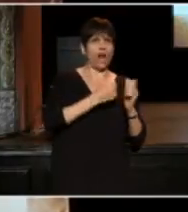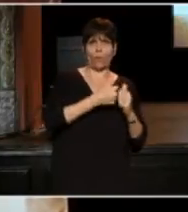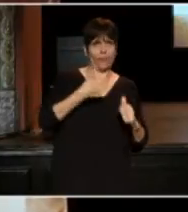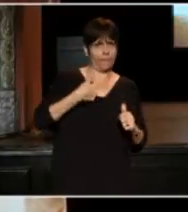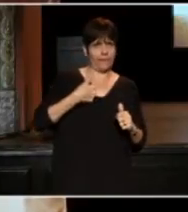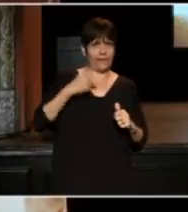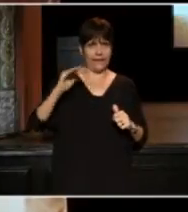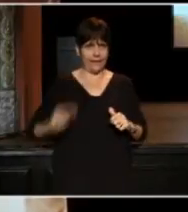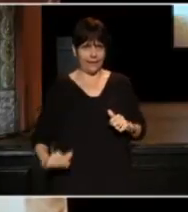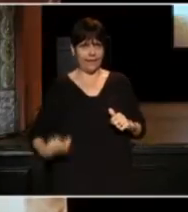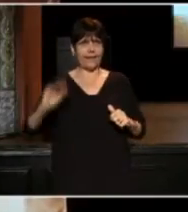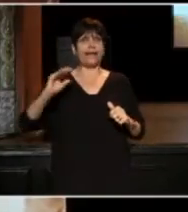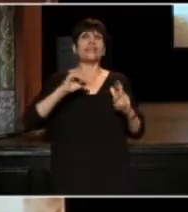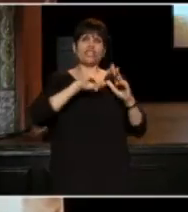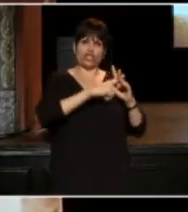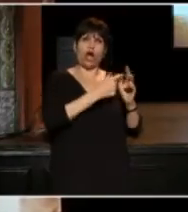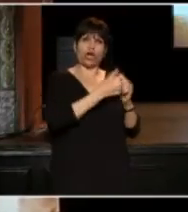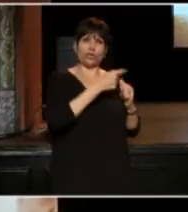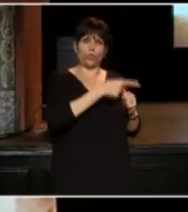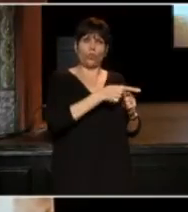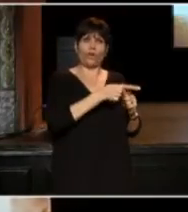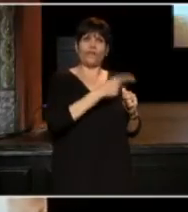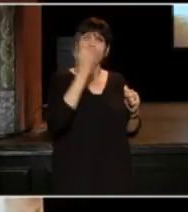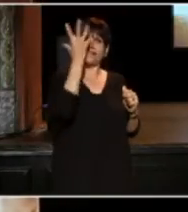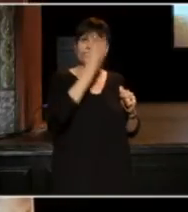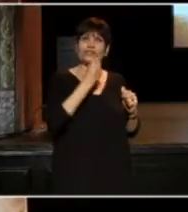it technically starts with this adorable little girl